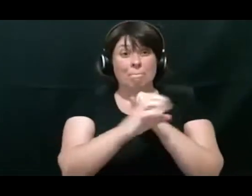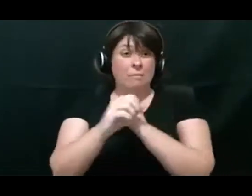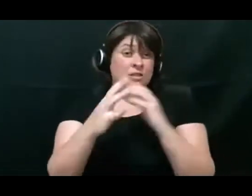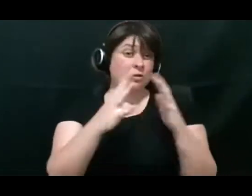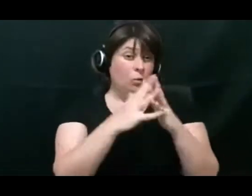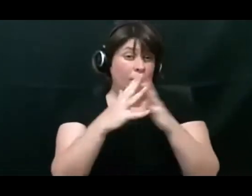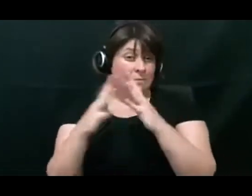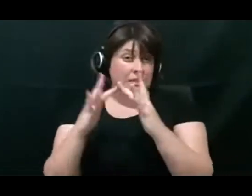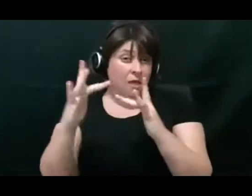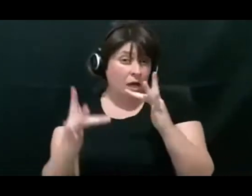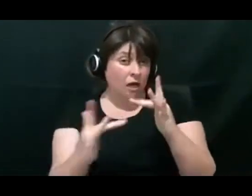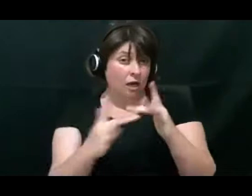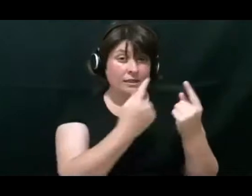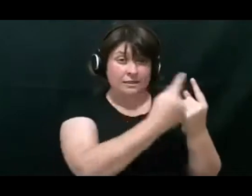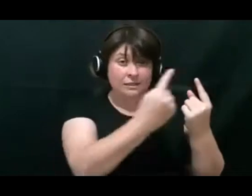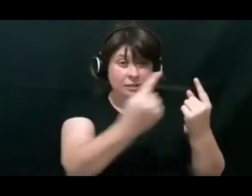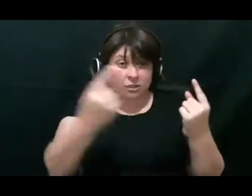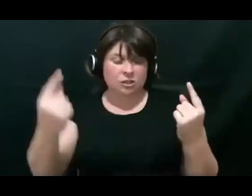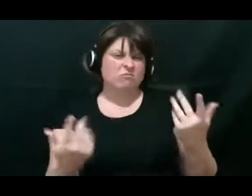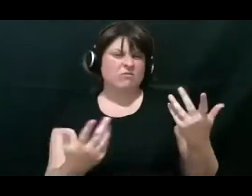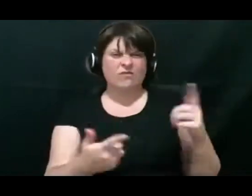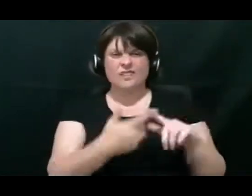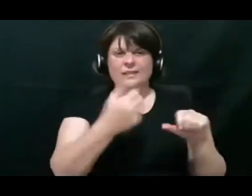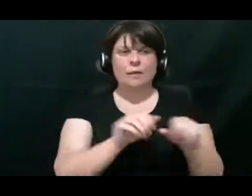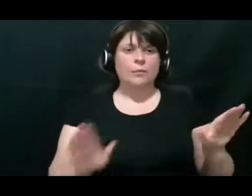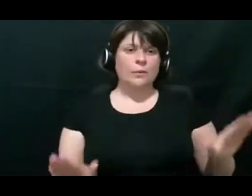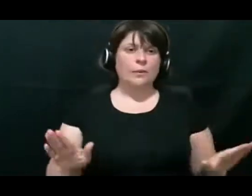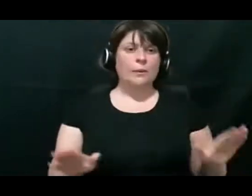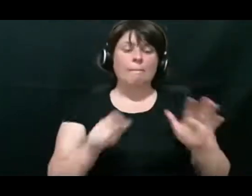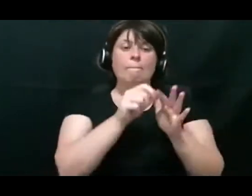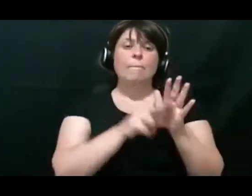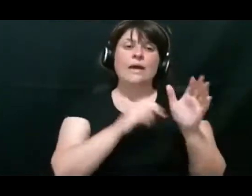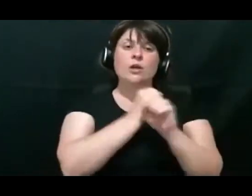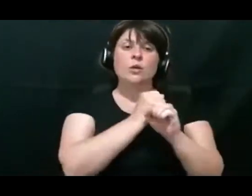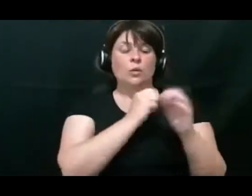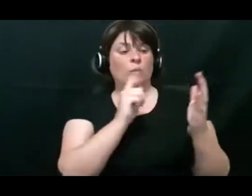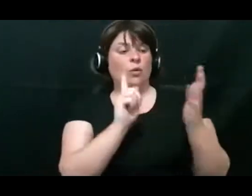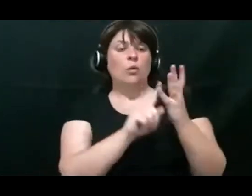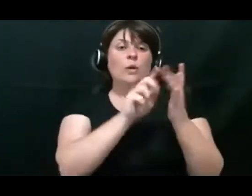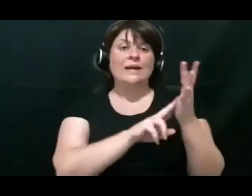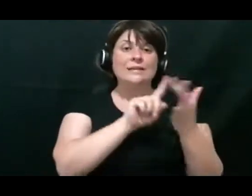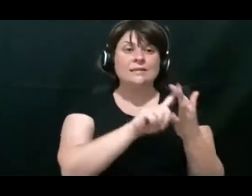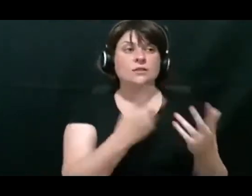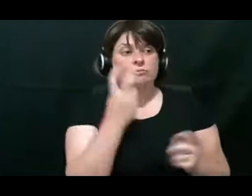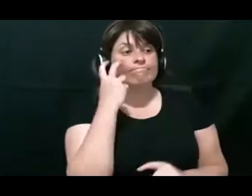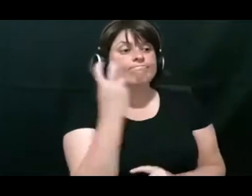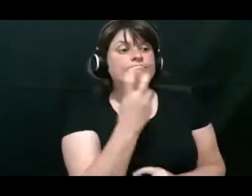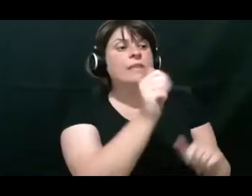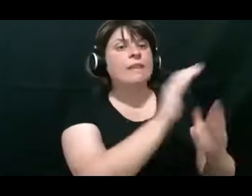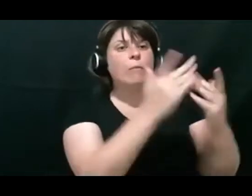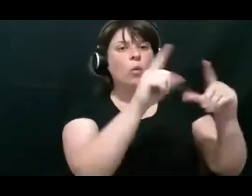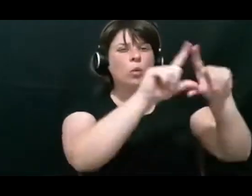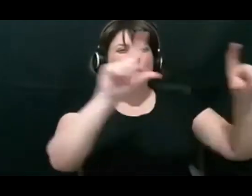So if you went to Penguin Australia, you can search their books by theme and key words.